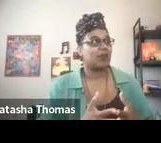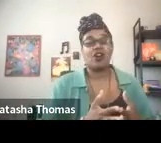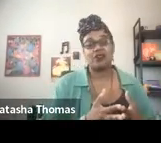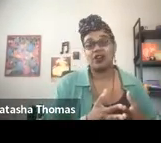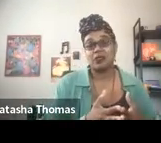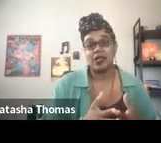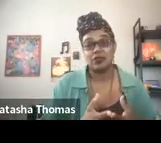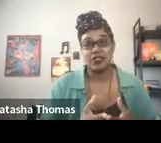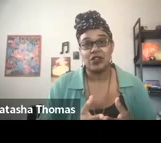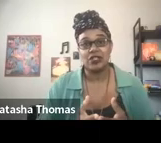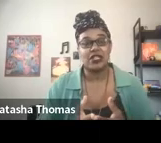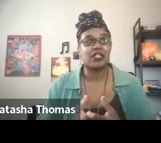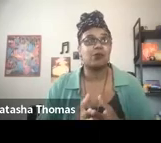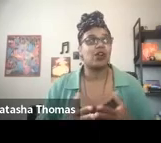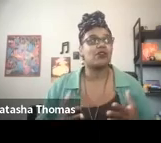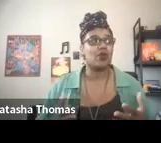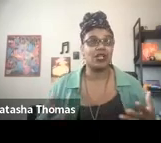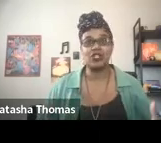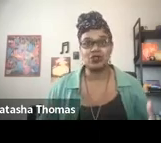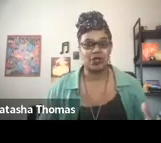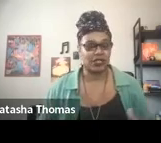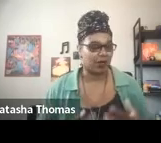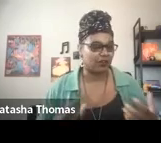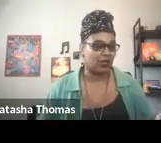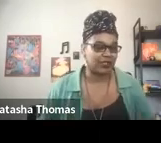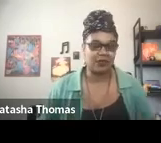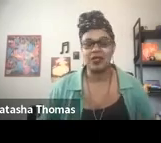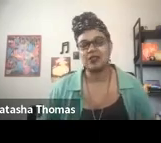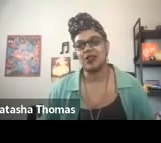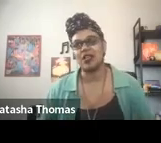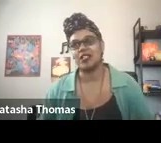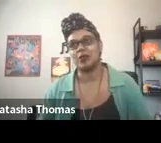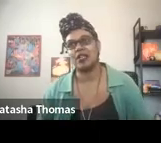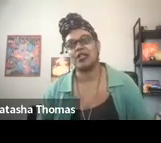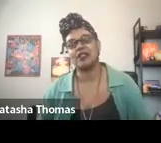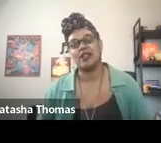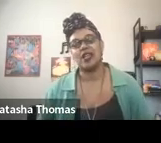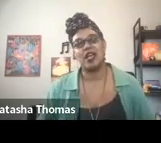of arts-based research, that's part of what we do and it's part of what deepens our experience